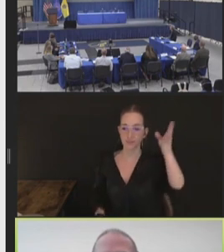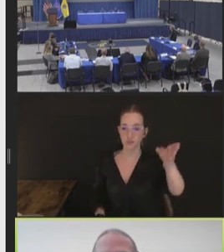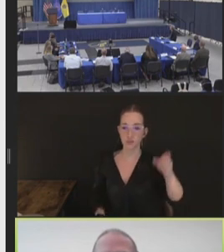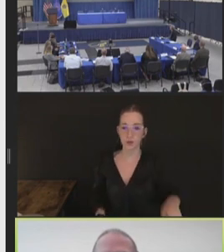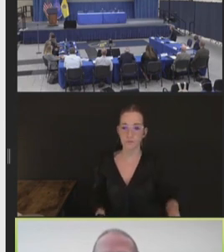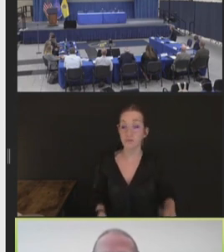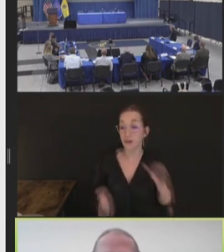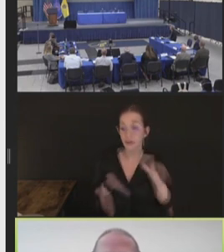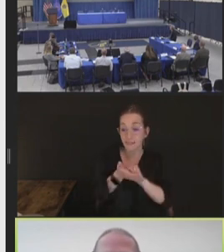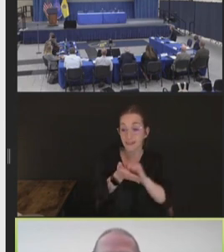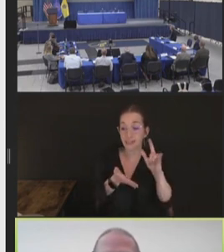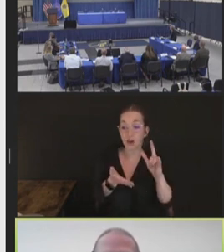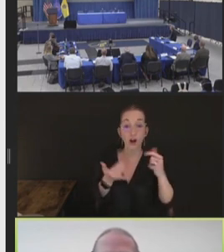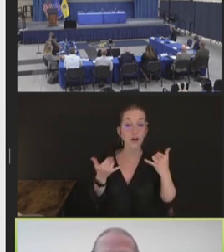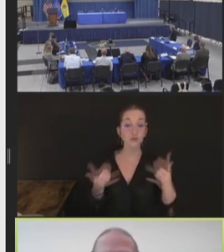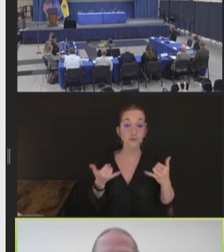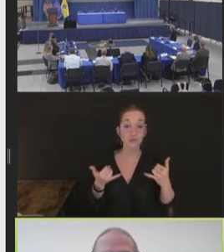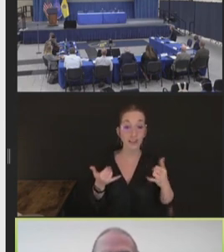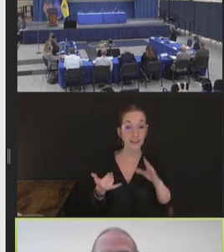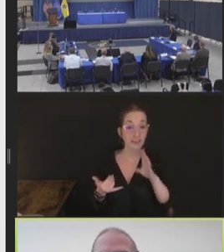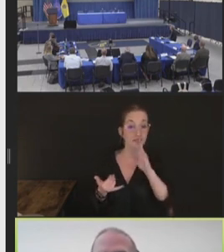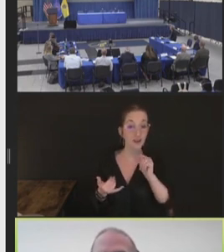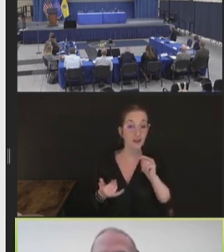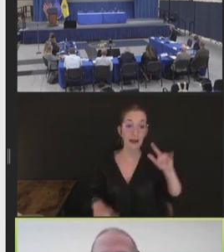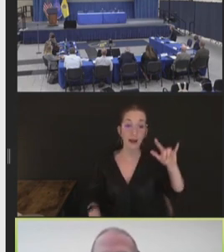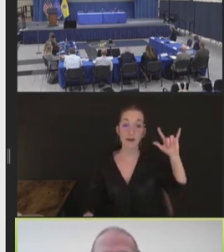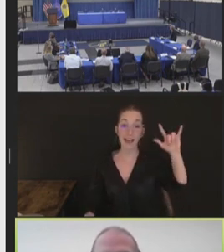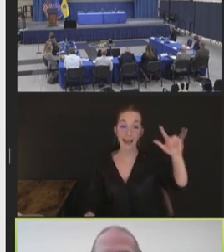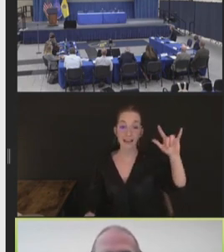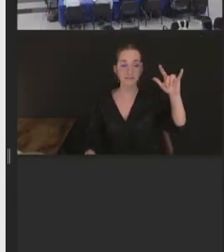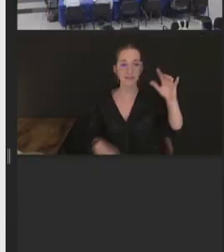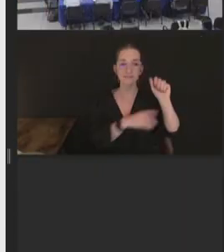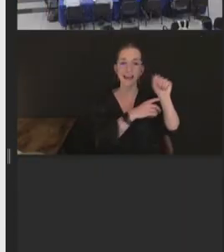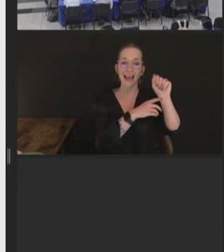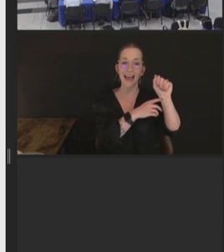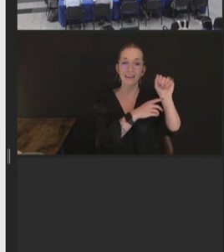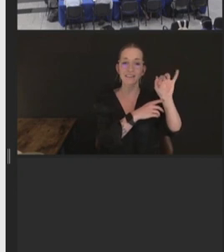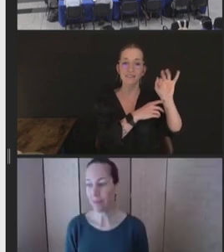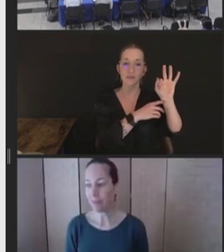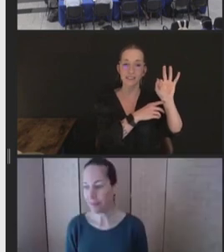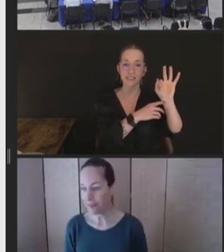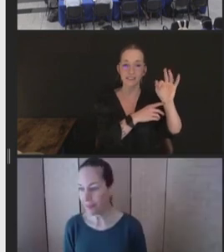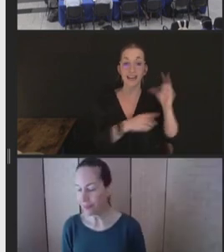talking about avian influenza. And I would gladly entertain any questions. Robert Hopkins: